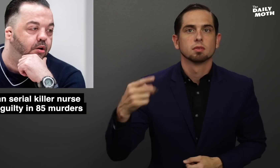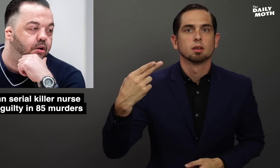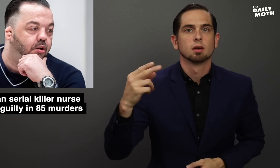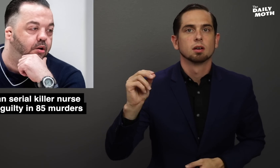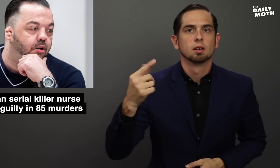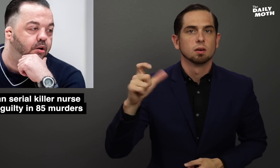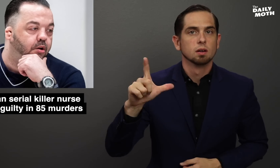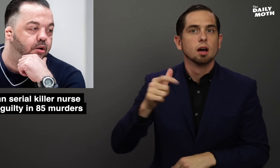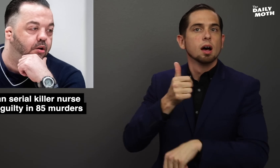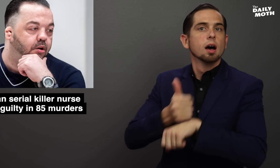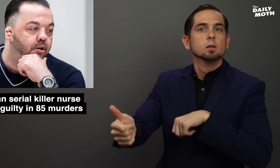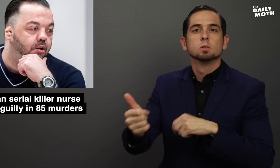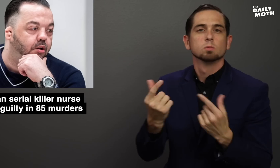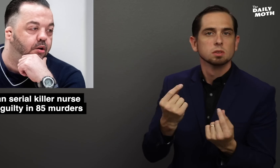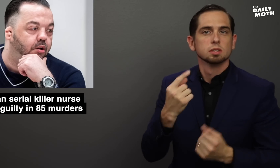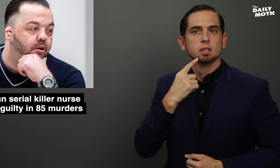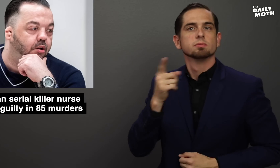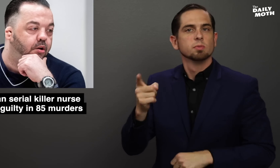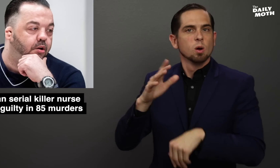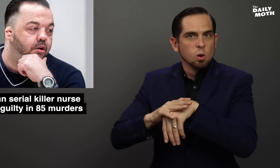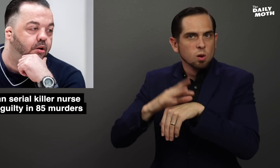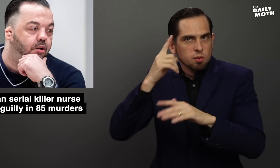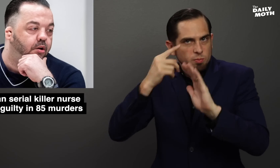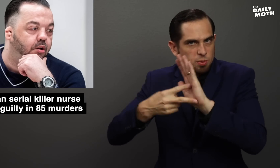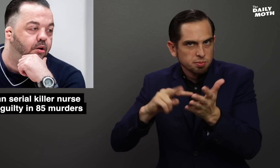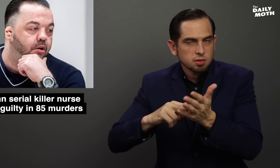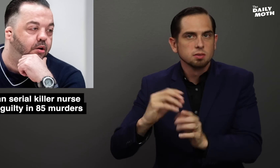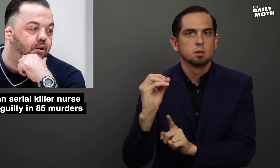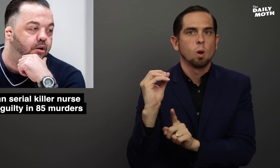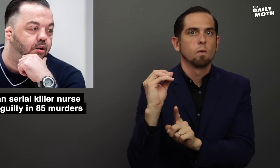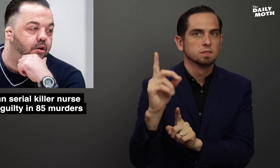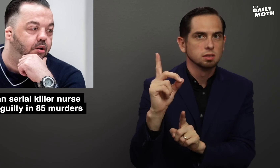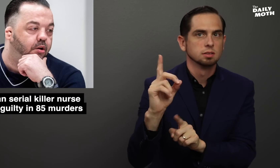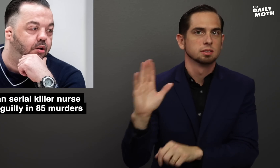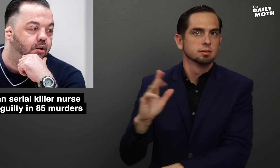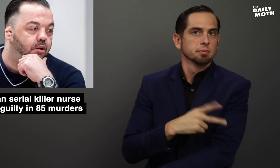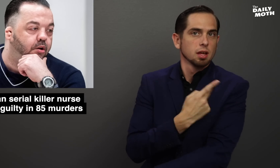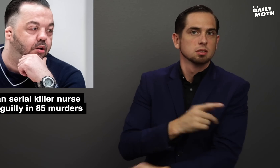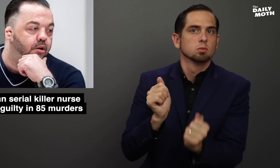Hogel was accused of purposely overdosing his patients with